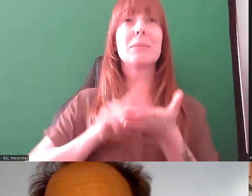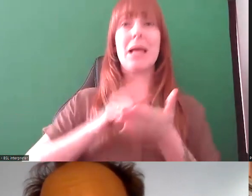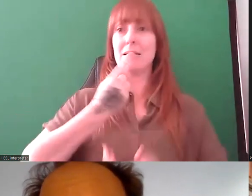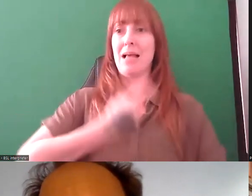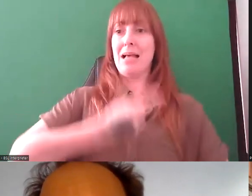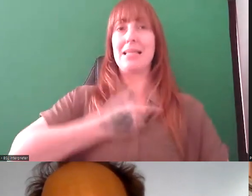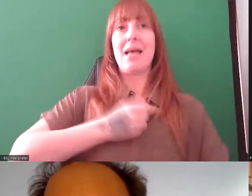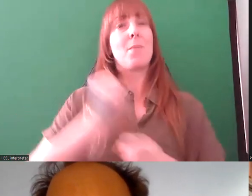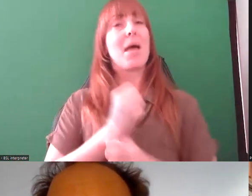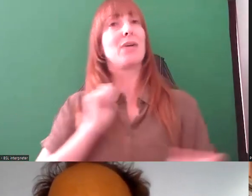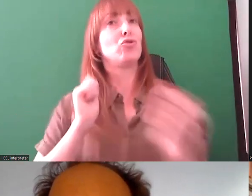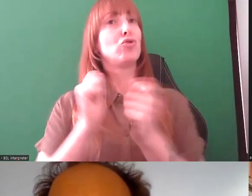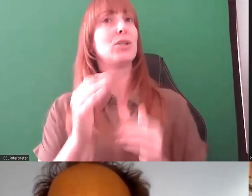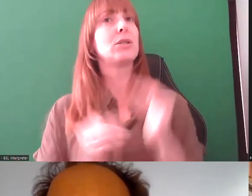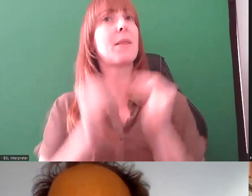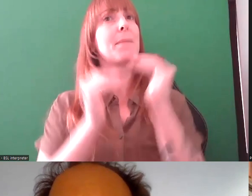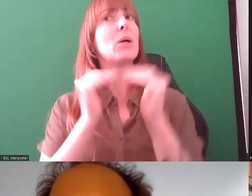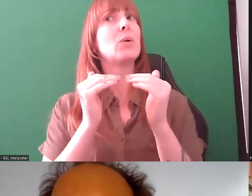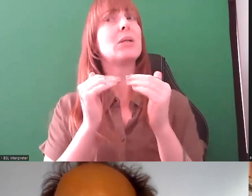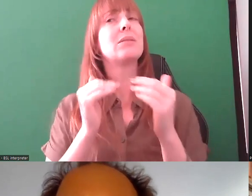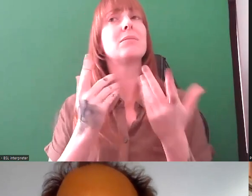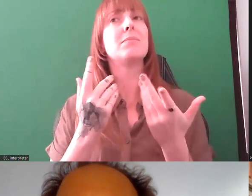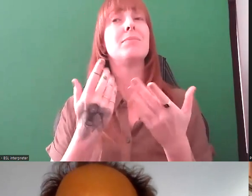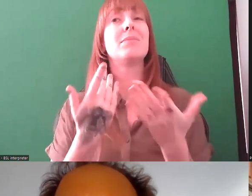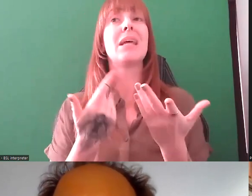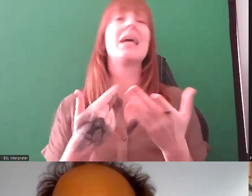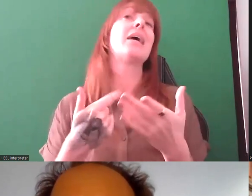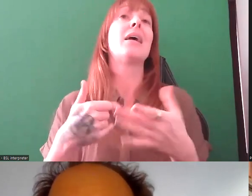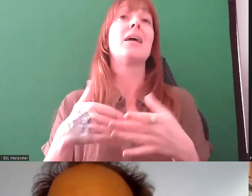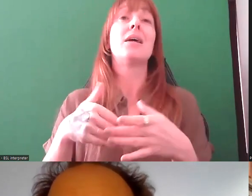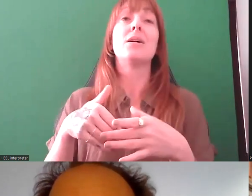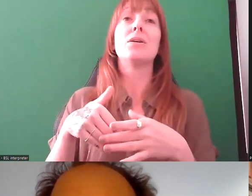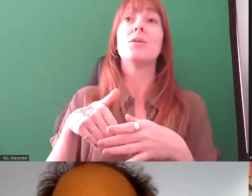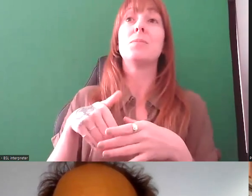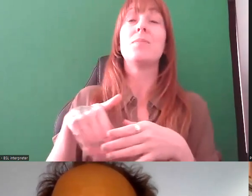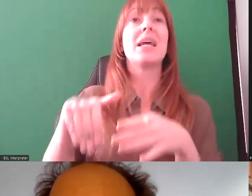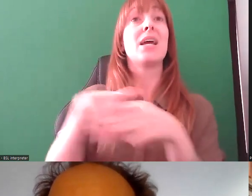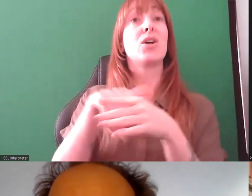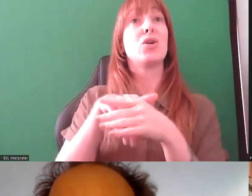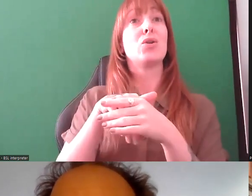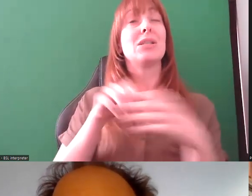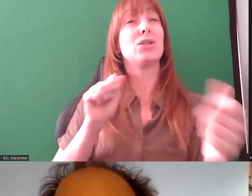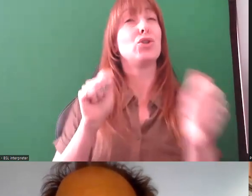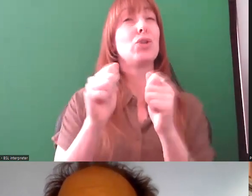and part of that incorporated making a change to the place of our toilet on our ground level. It's